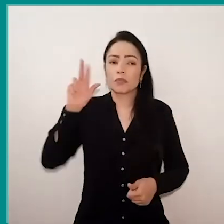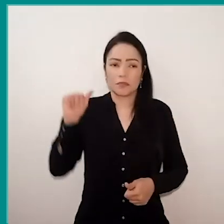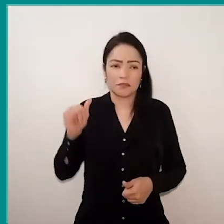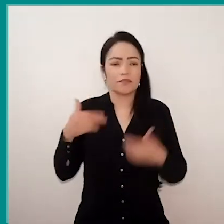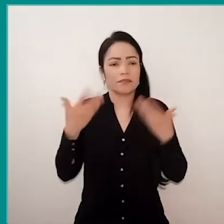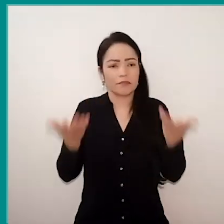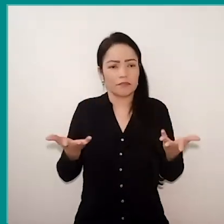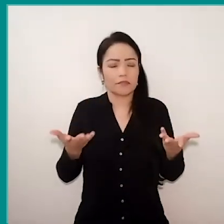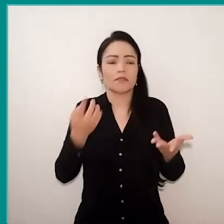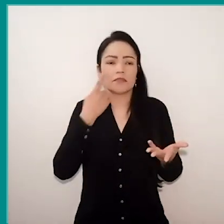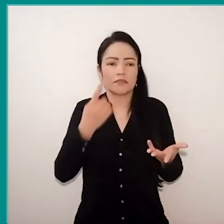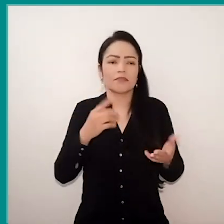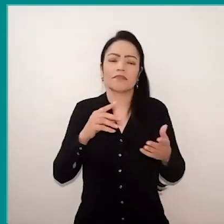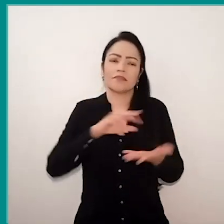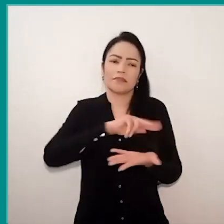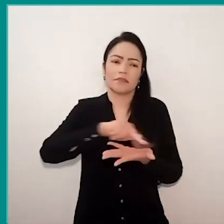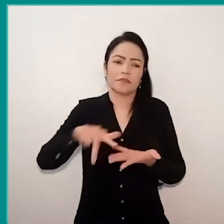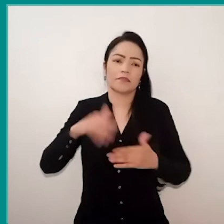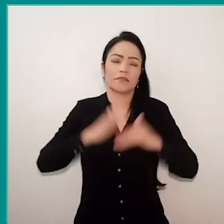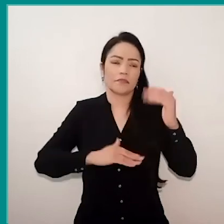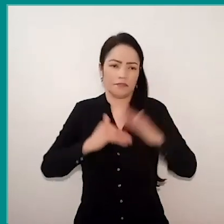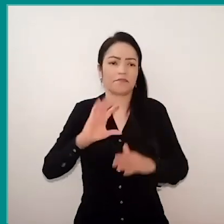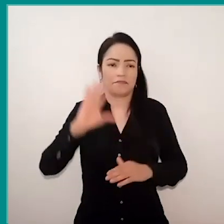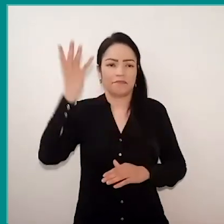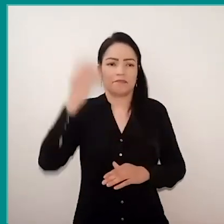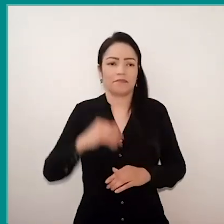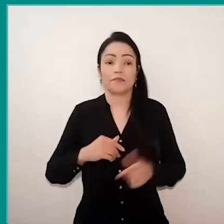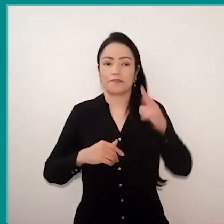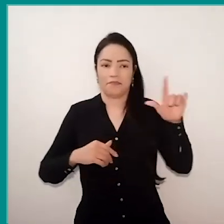this is one of the many activities that took place. Another very interesting activity